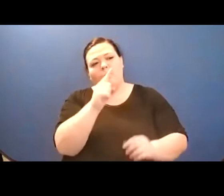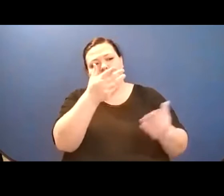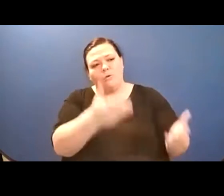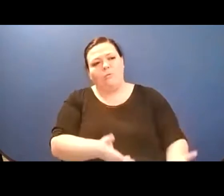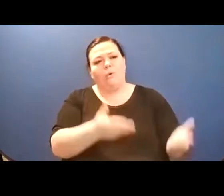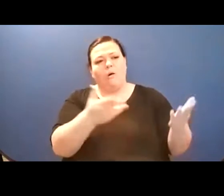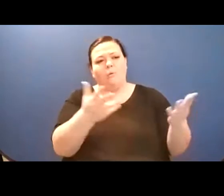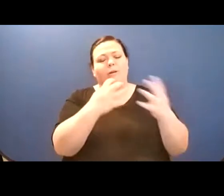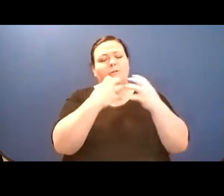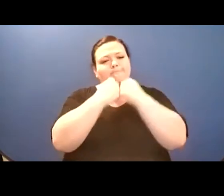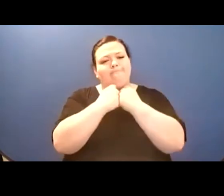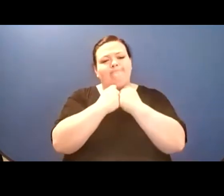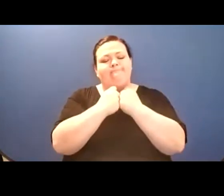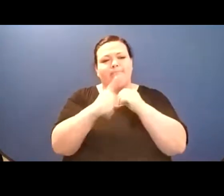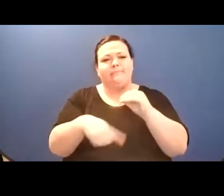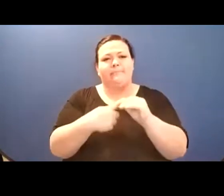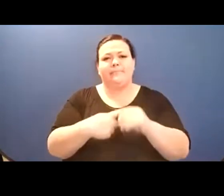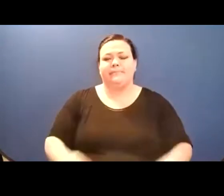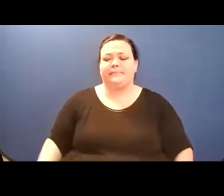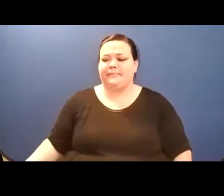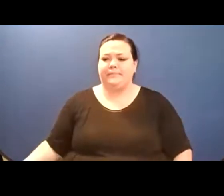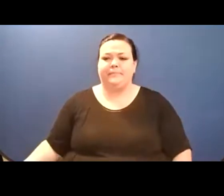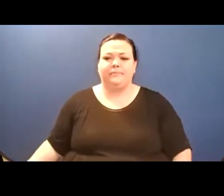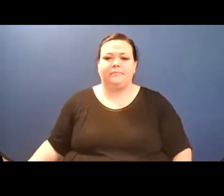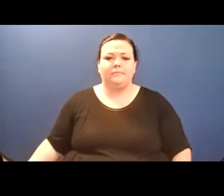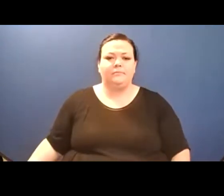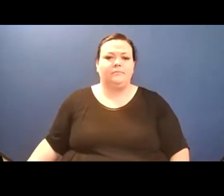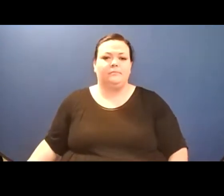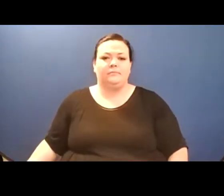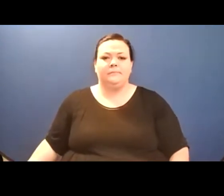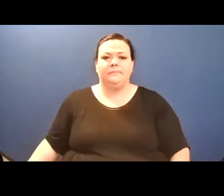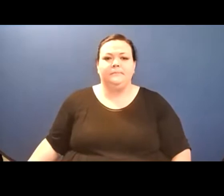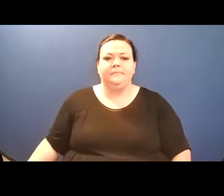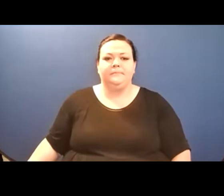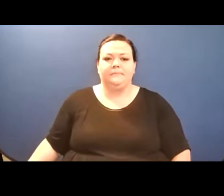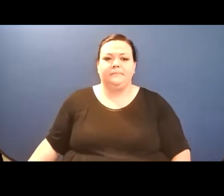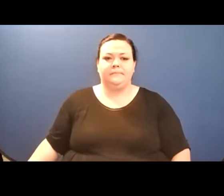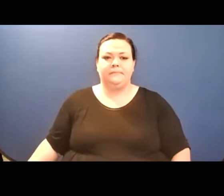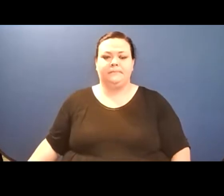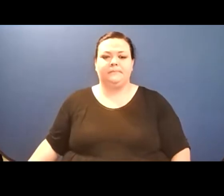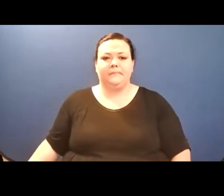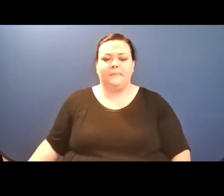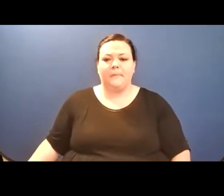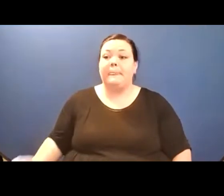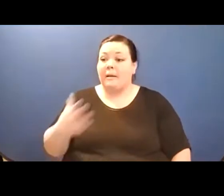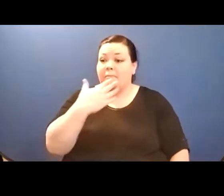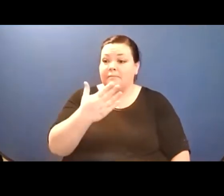another, so I'm almost there, okay, um, well yeah, thank you so much Open Mouth people, um,